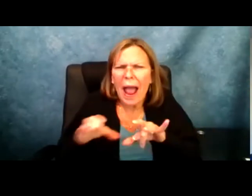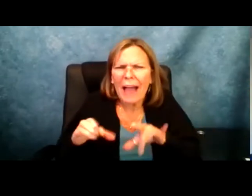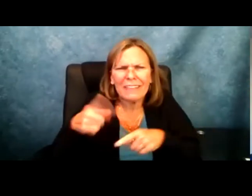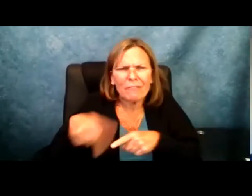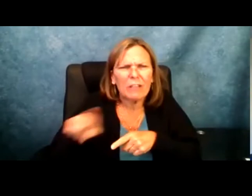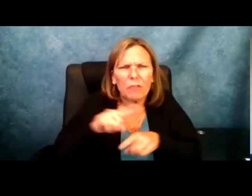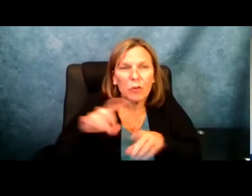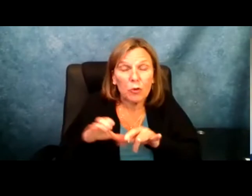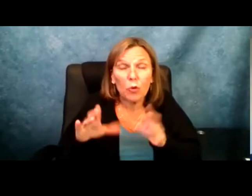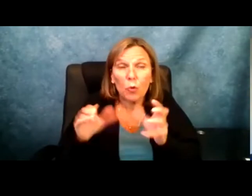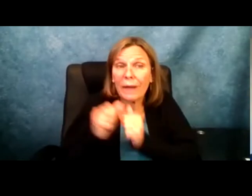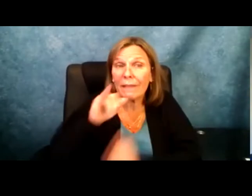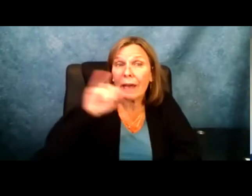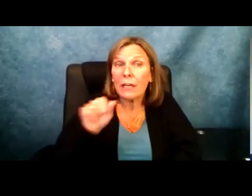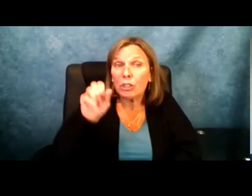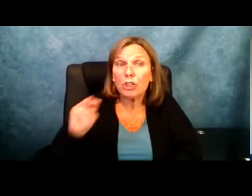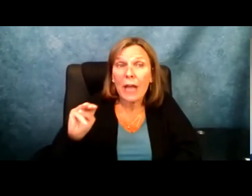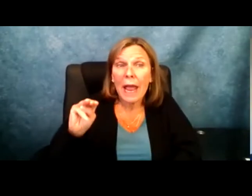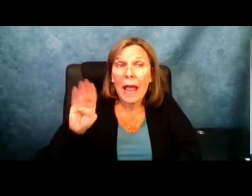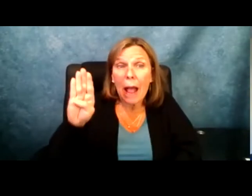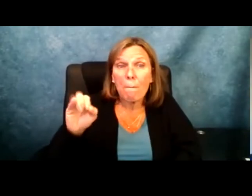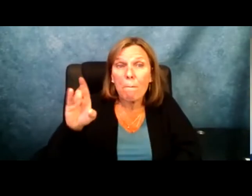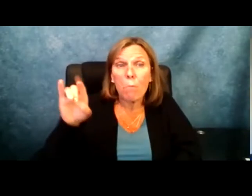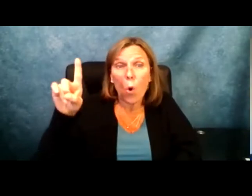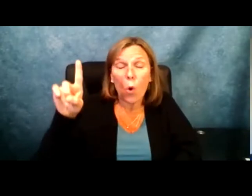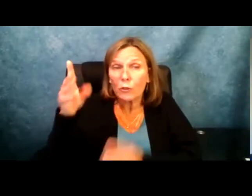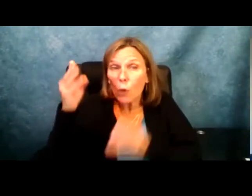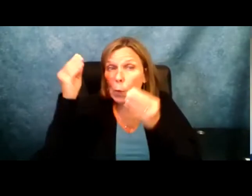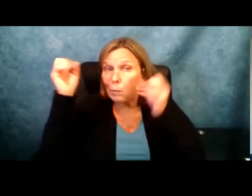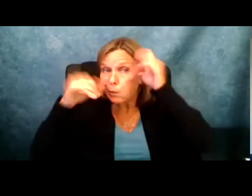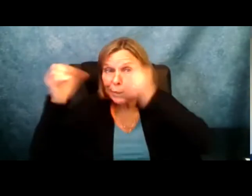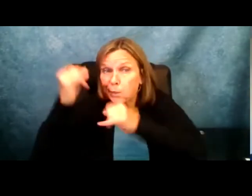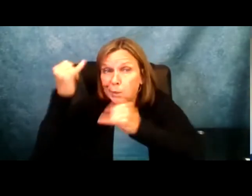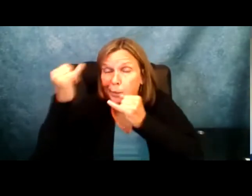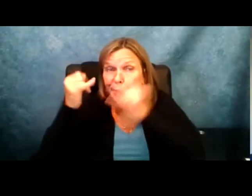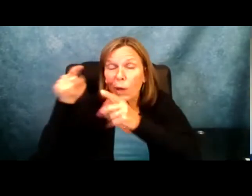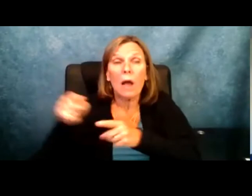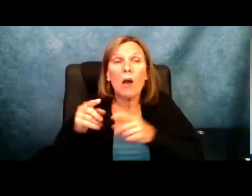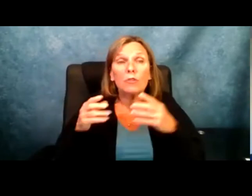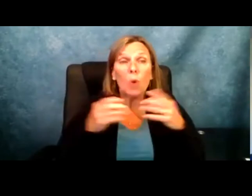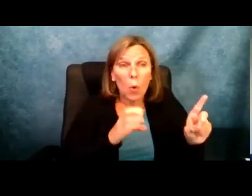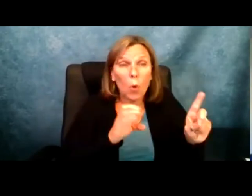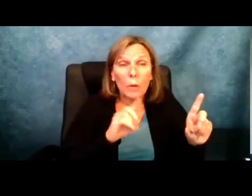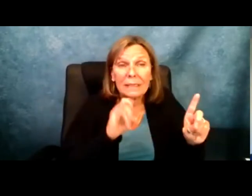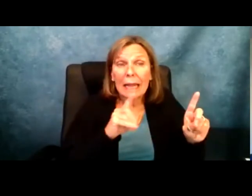introduce what we have asked the introduction to you and a short exercise to do with a